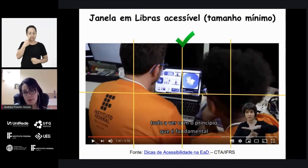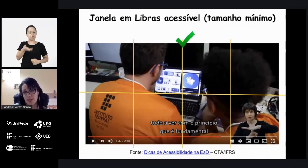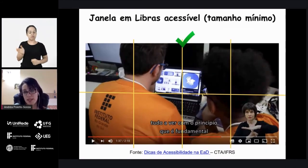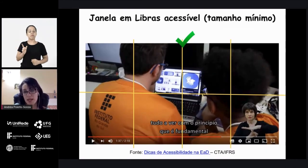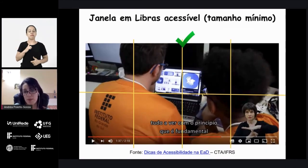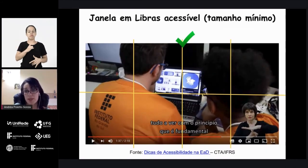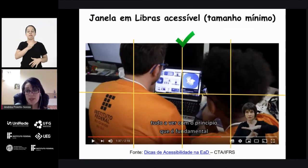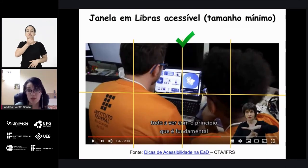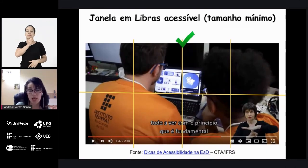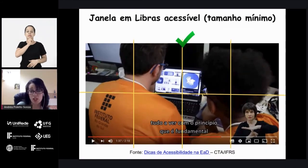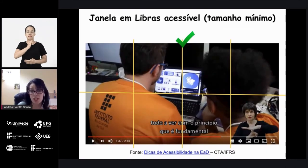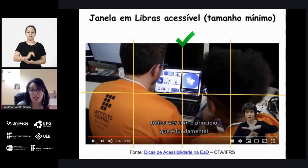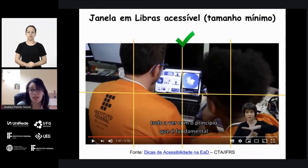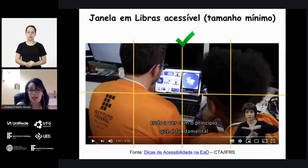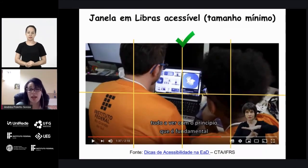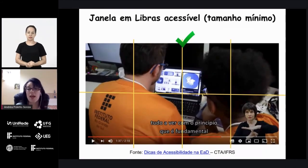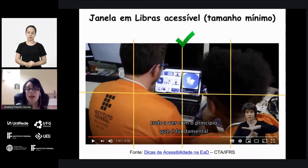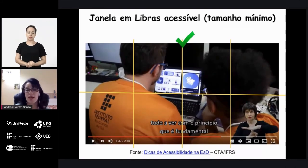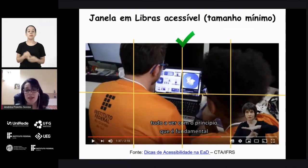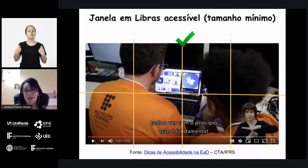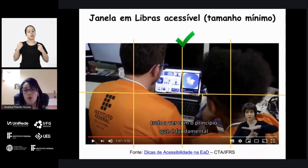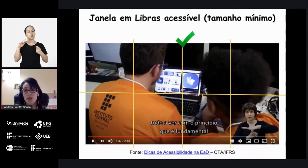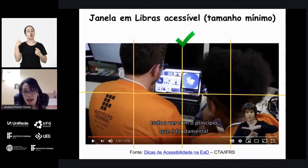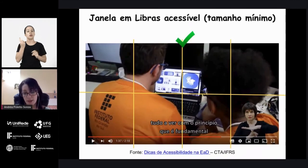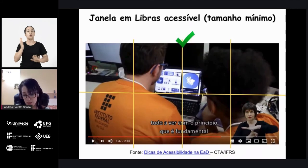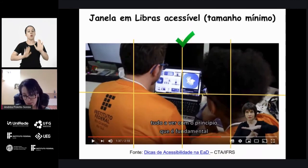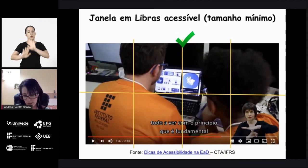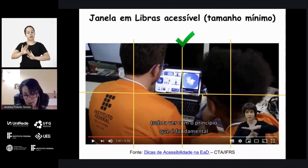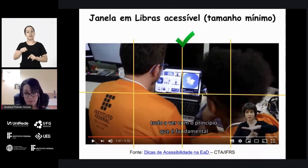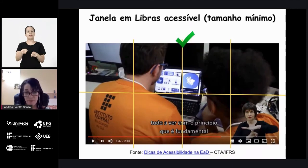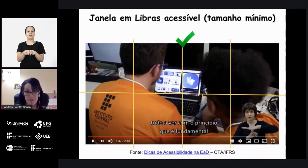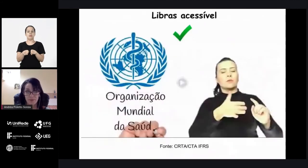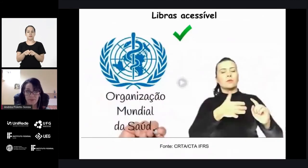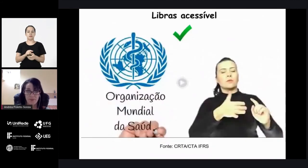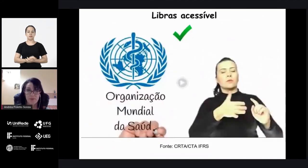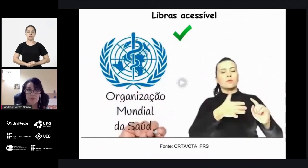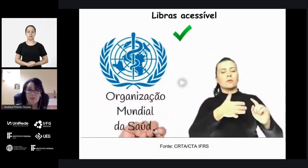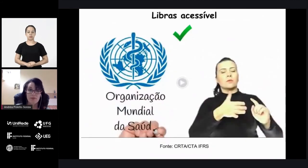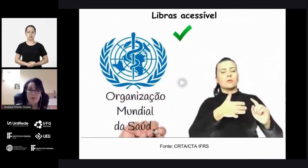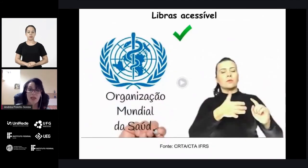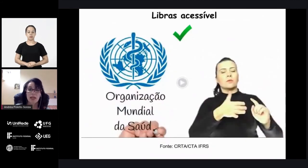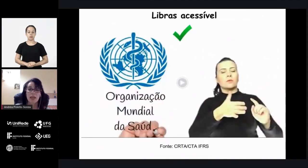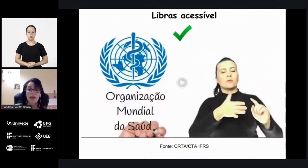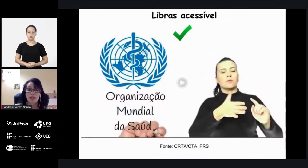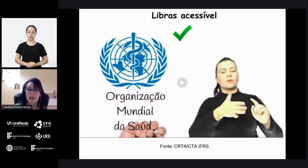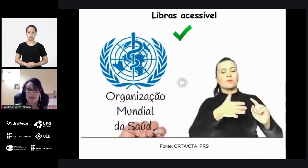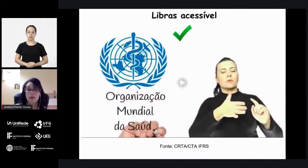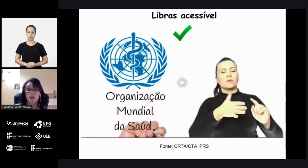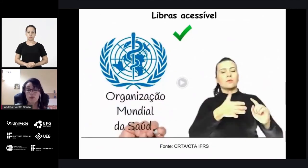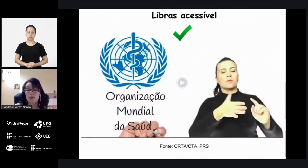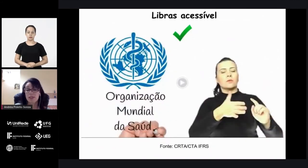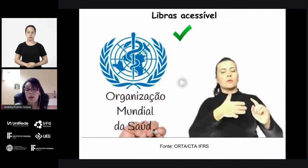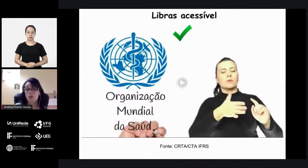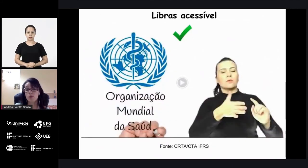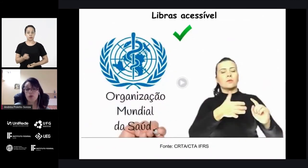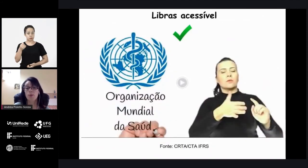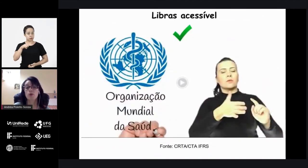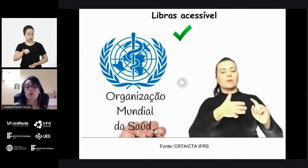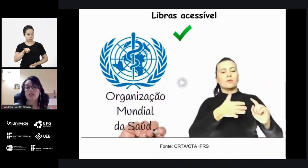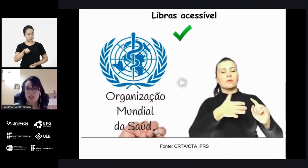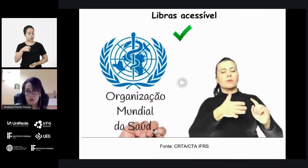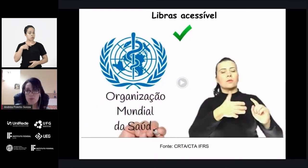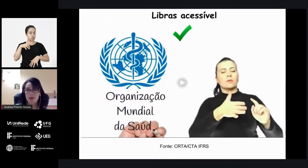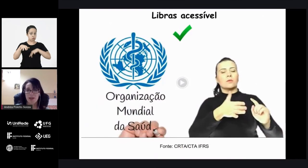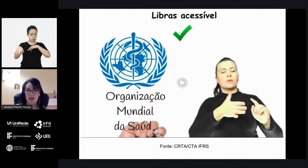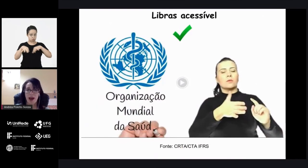the space for interpreter of pounds is in the lower right corner. So we have to be also careful so I am